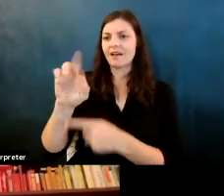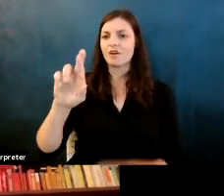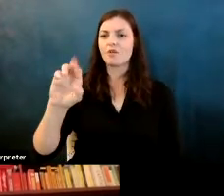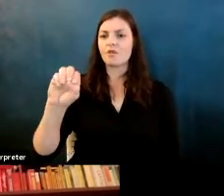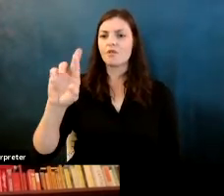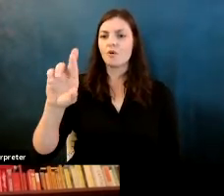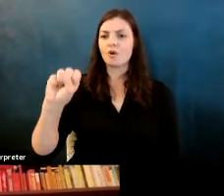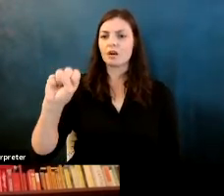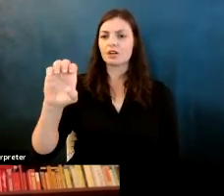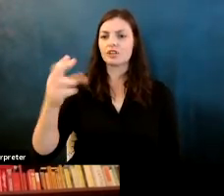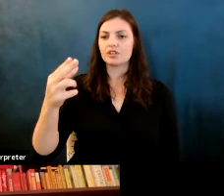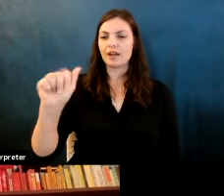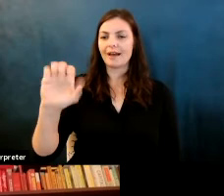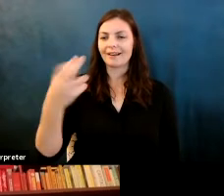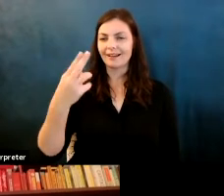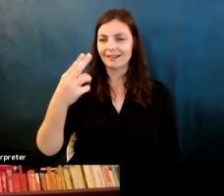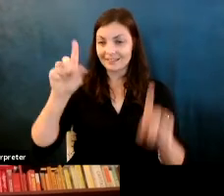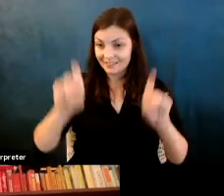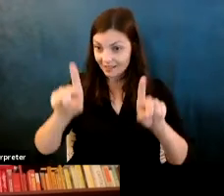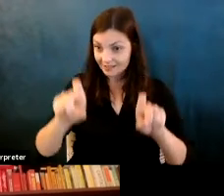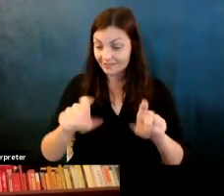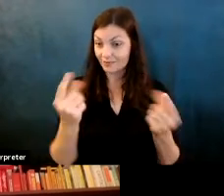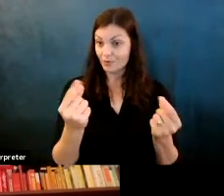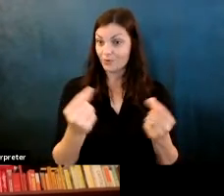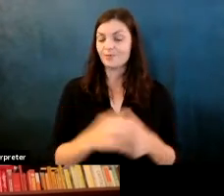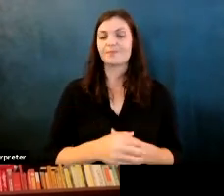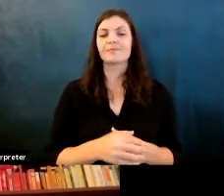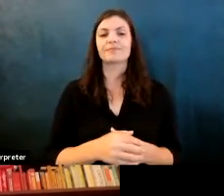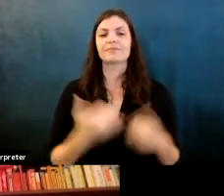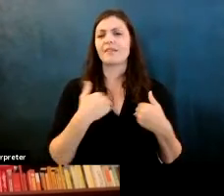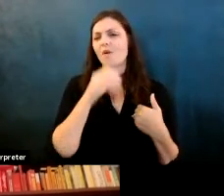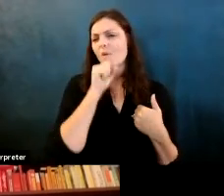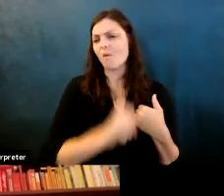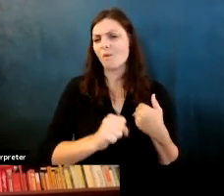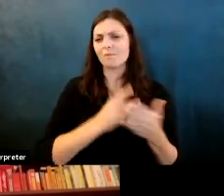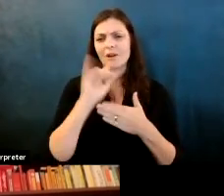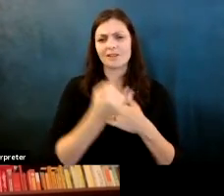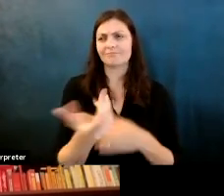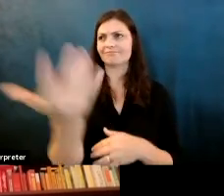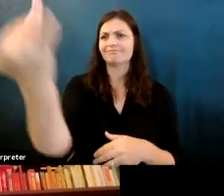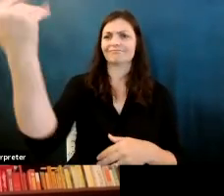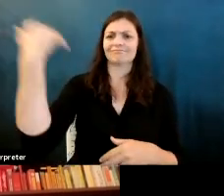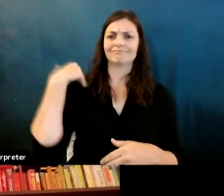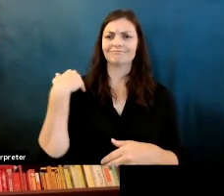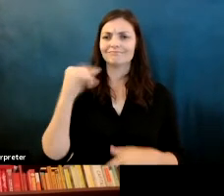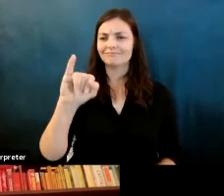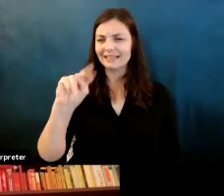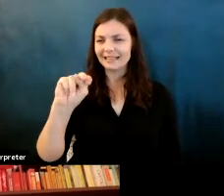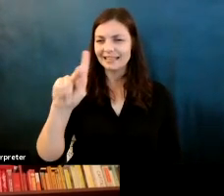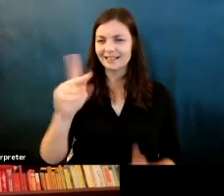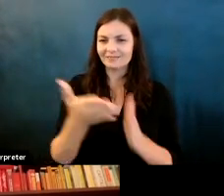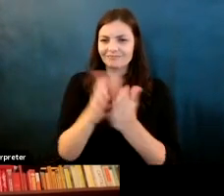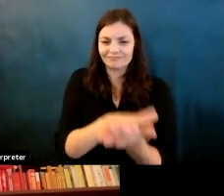Martin Wattenberg: So here's how we actually put that into practice there's an old project for many years ago of inkblots that I had mark for chuck did.